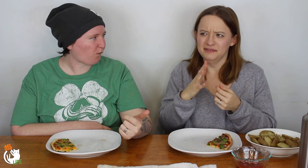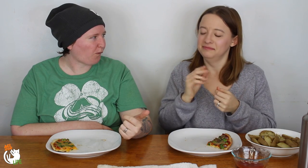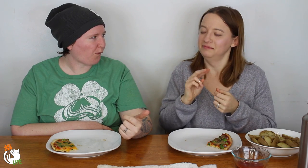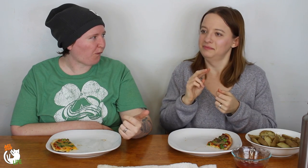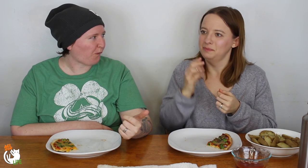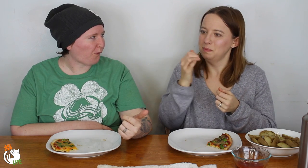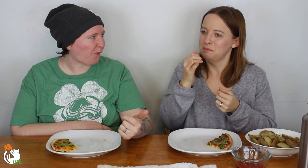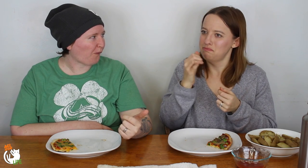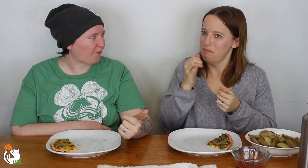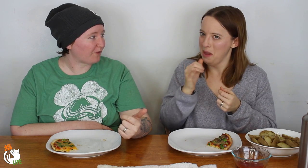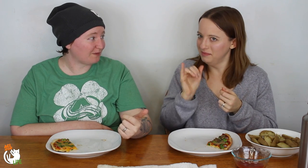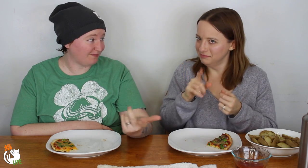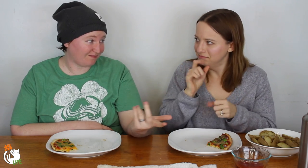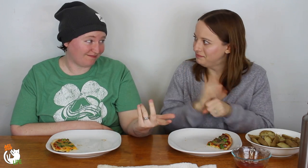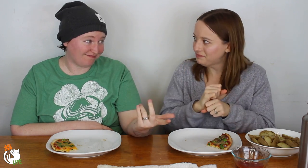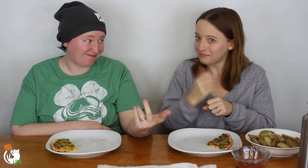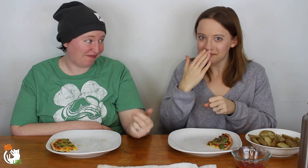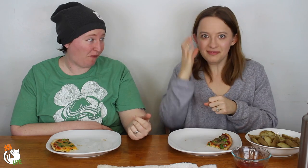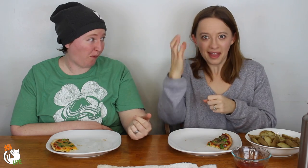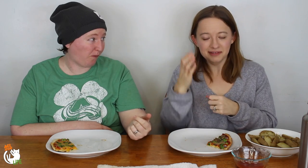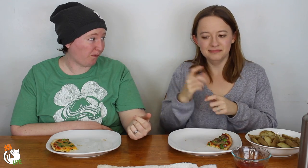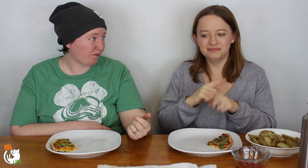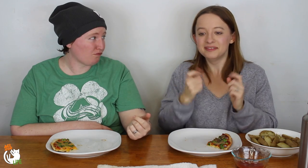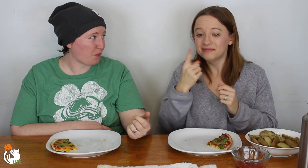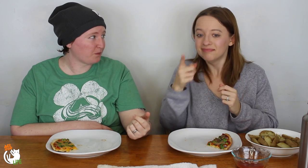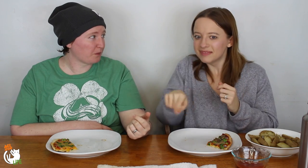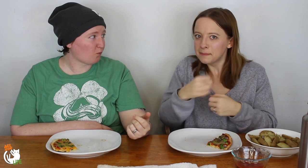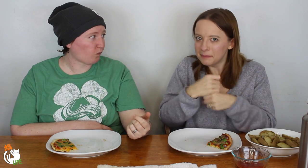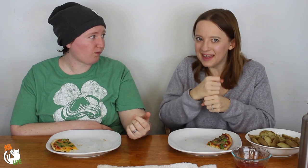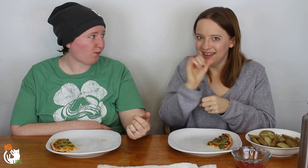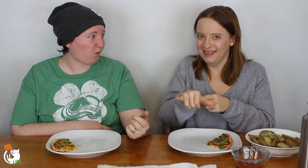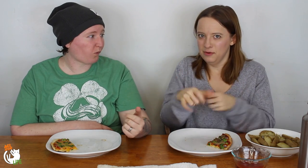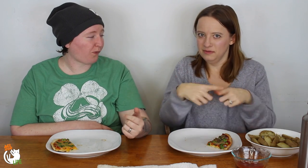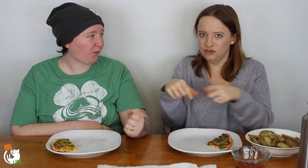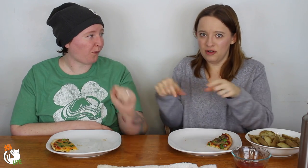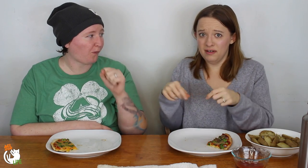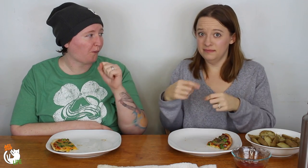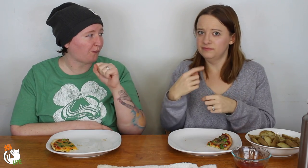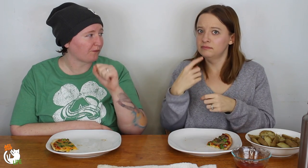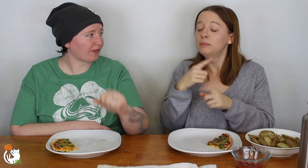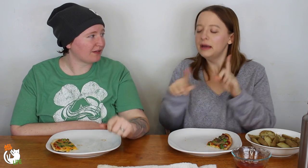Some of them actually like -- wow those could be real things or concepts. But they actually made those cards.